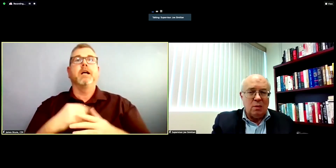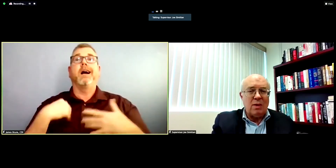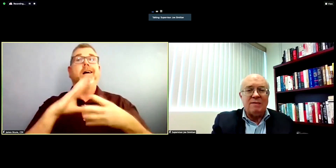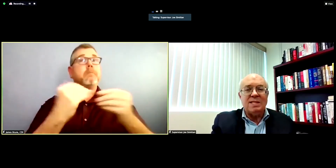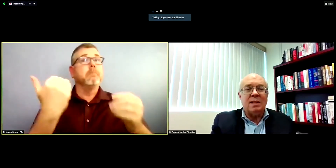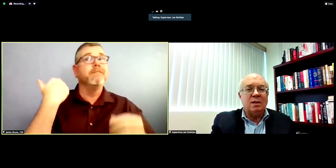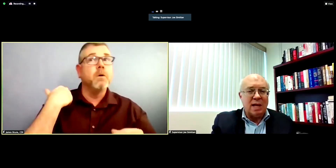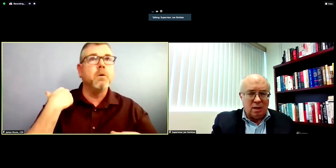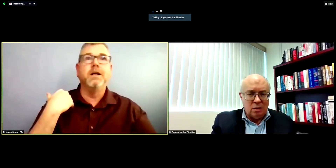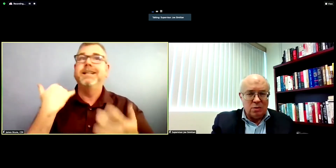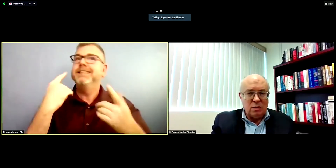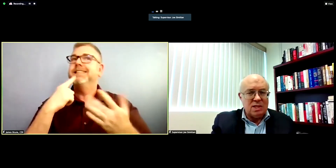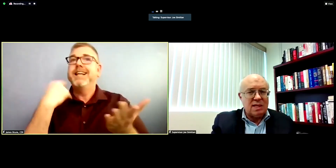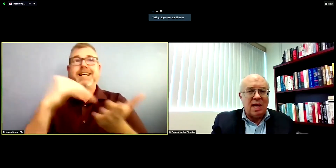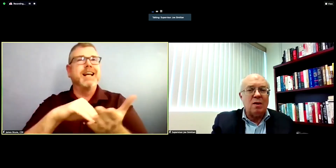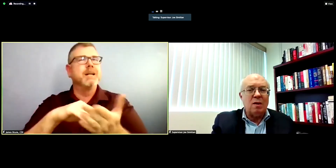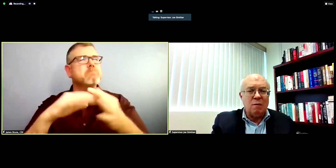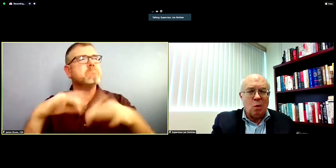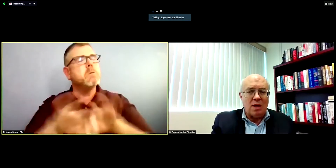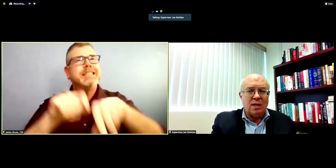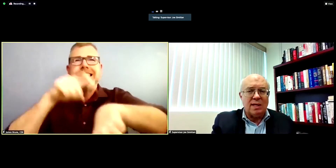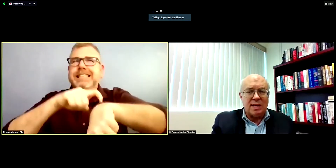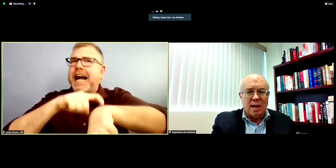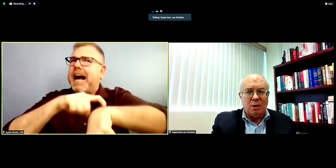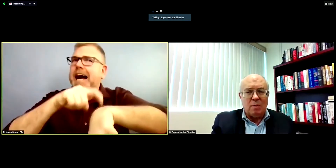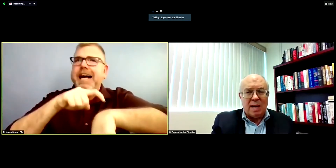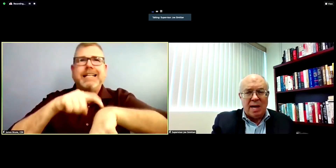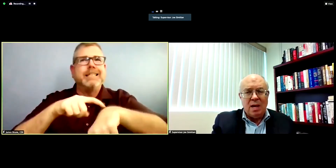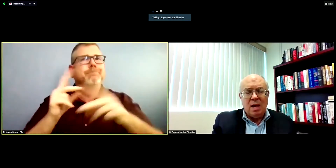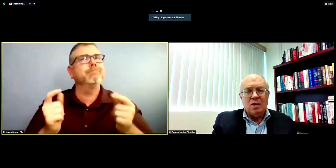we don't have a single day to lose, we just can't afford to let time go by,